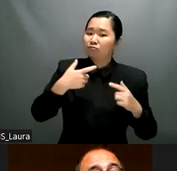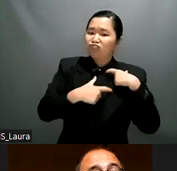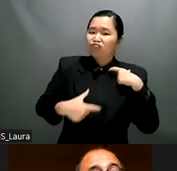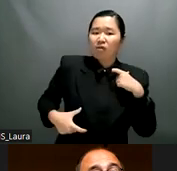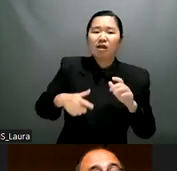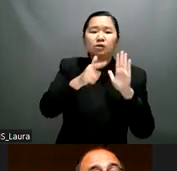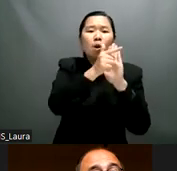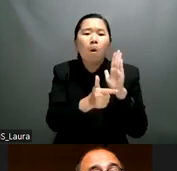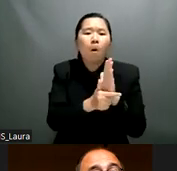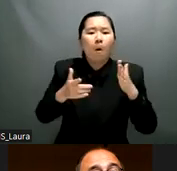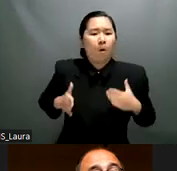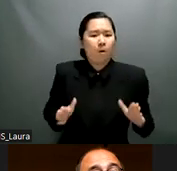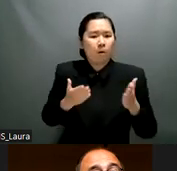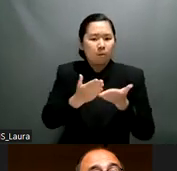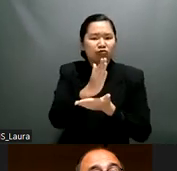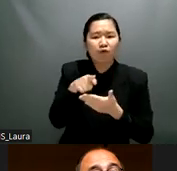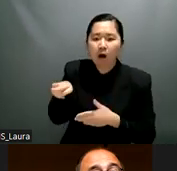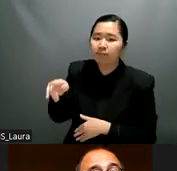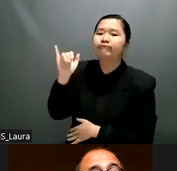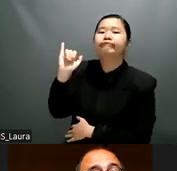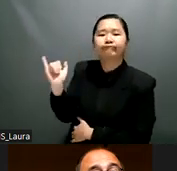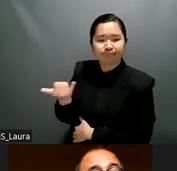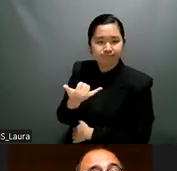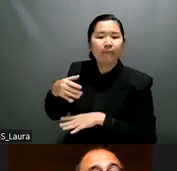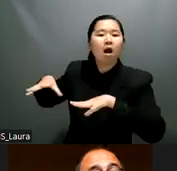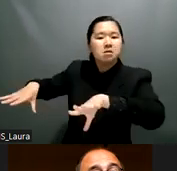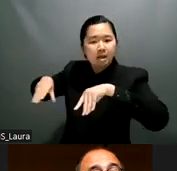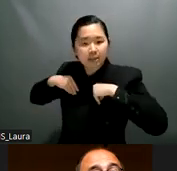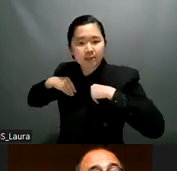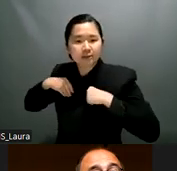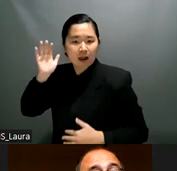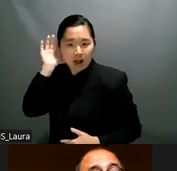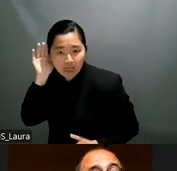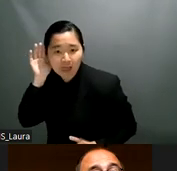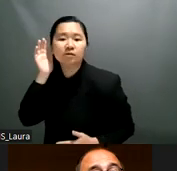the terms that we use such as the profession of liberty arbitrary detention torture are